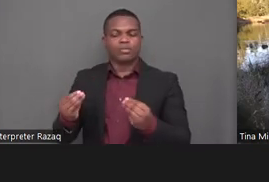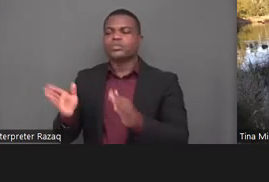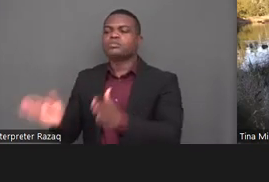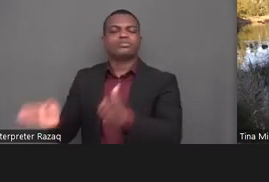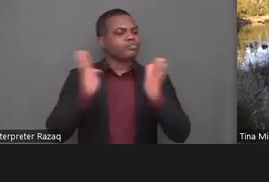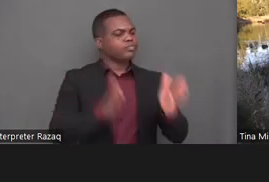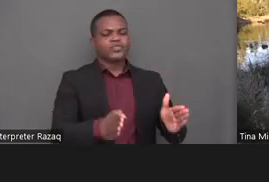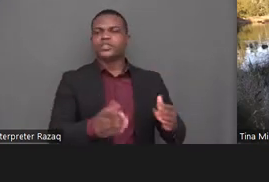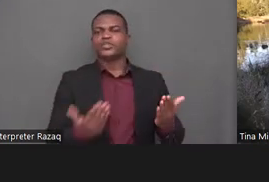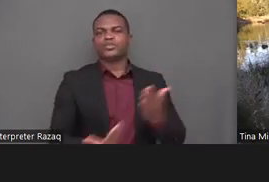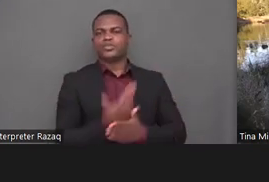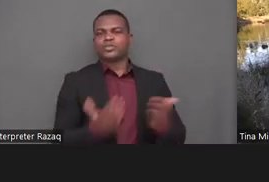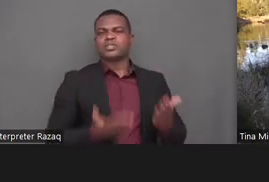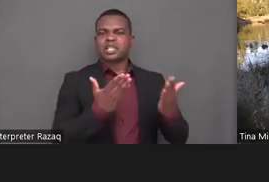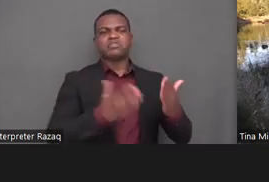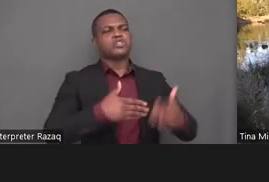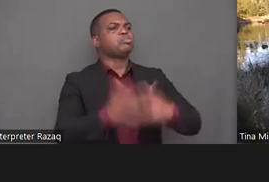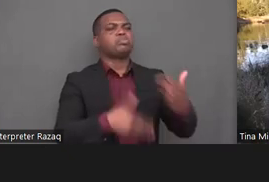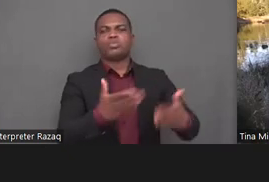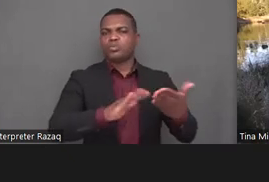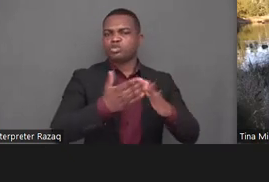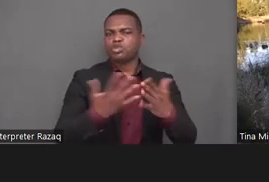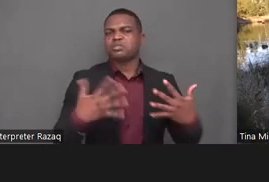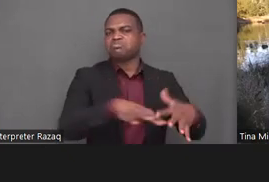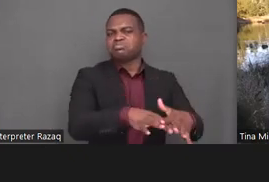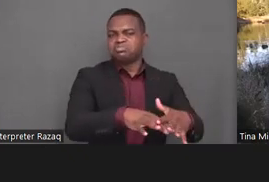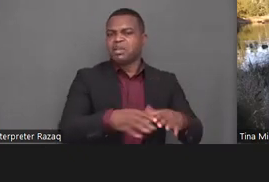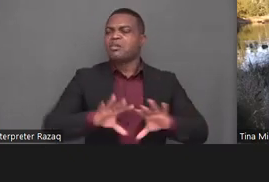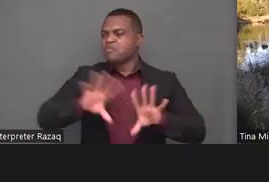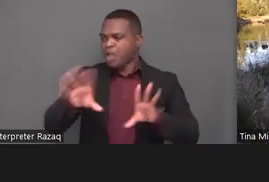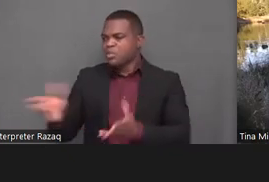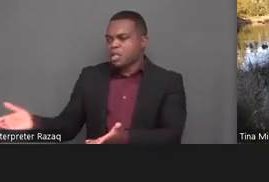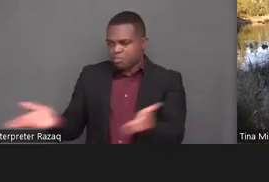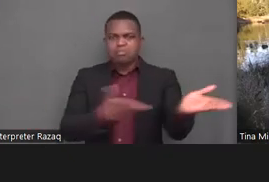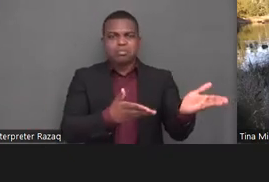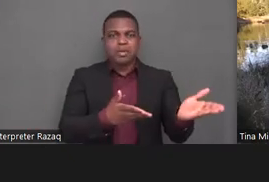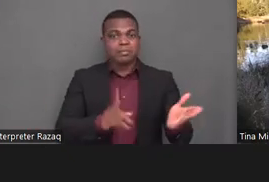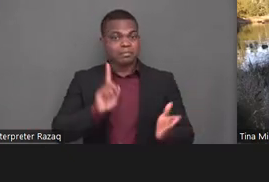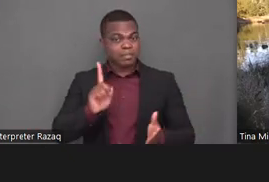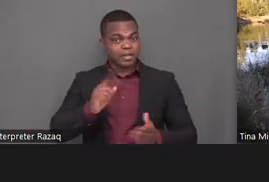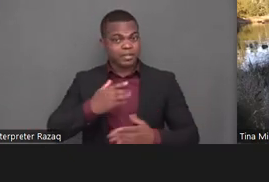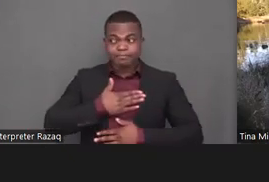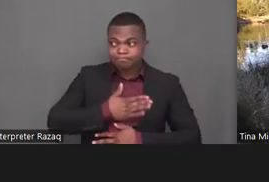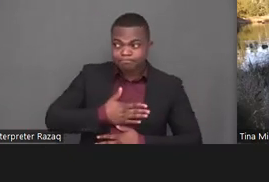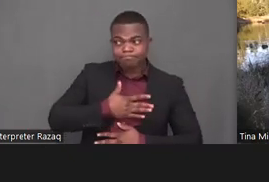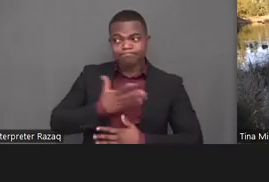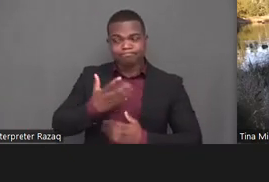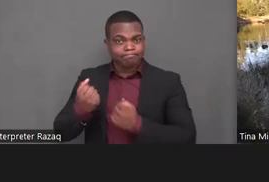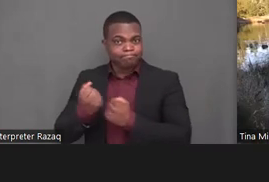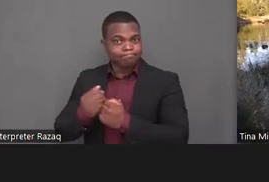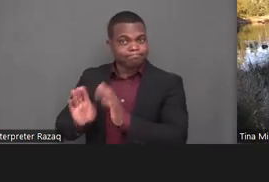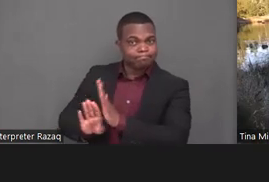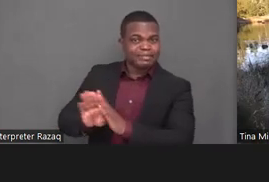communities fully accessible and welcoming moreover previous de-institutionalization